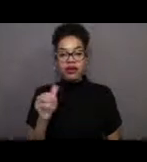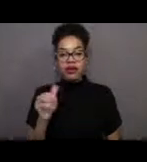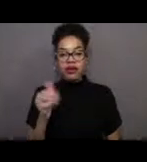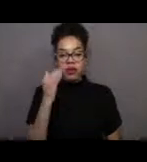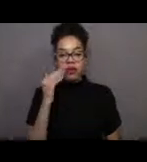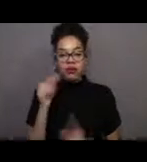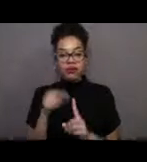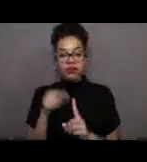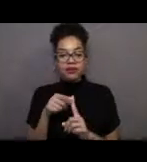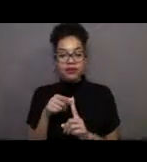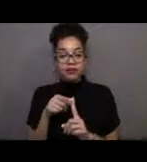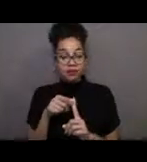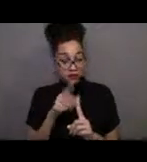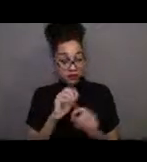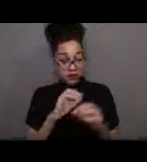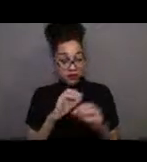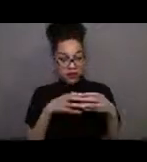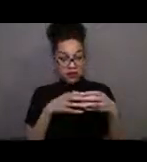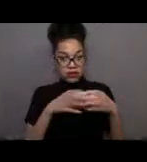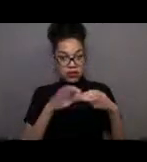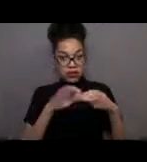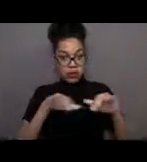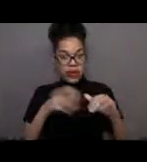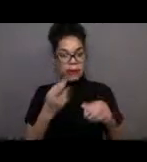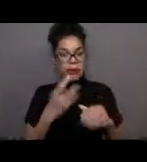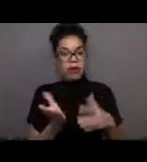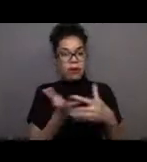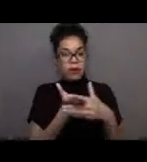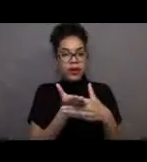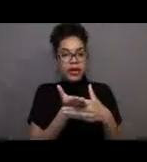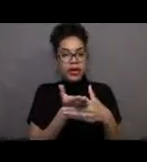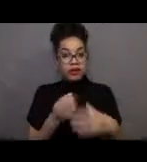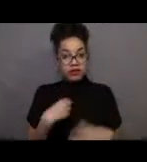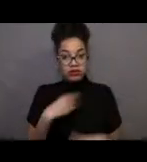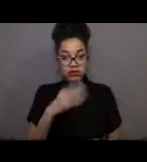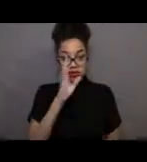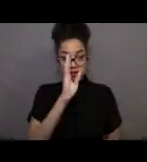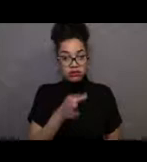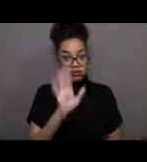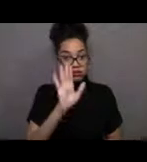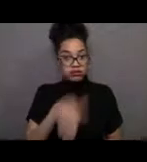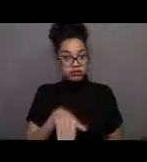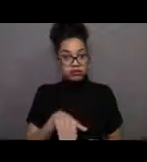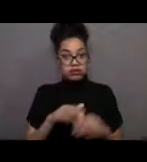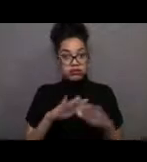"or do they take breaks somewhere?" Do they swim straight through? Good question. I know that that's something